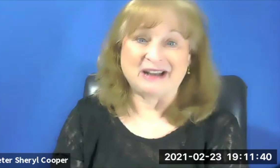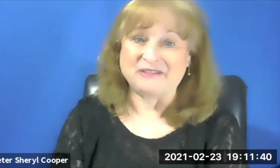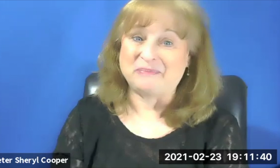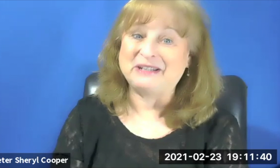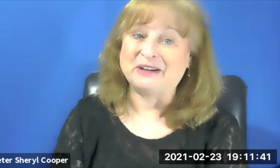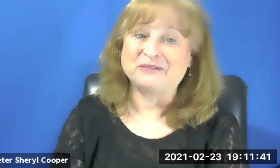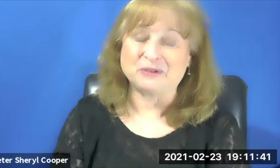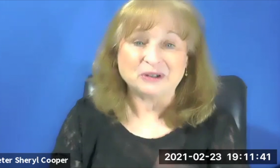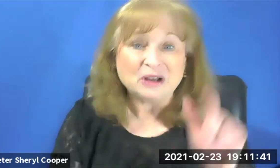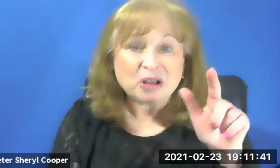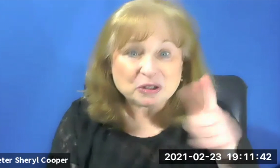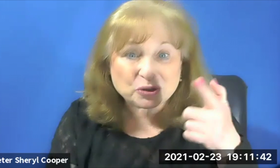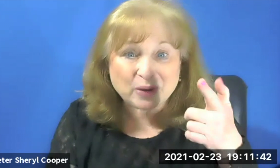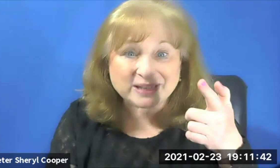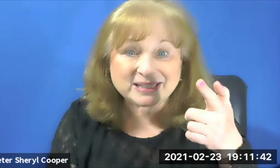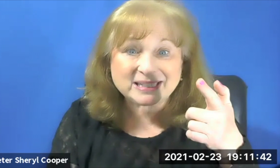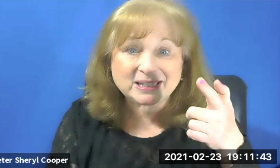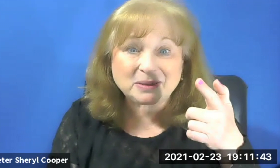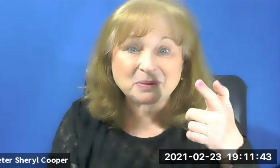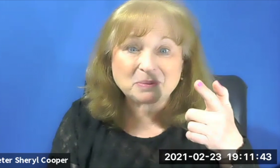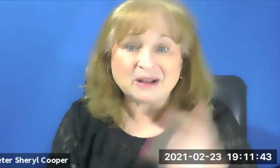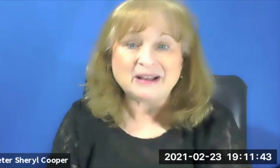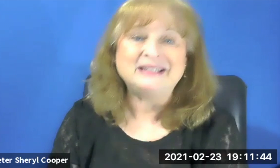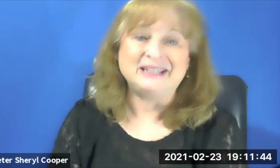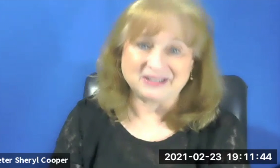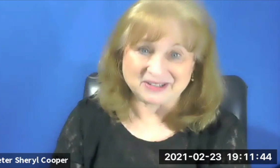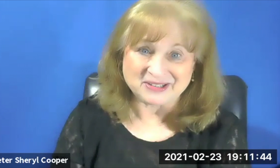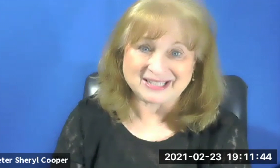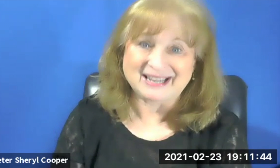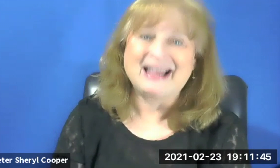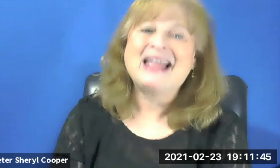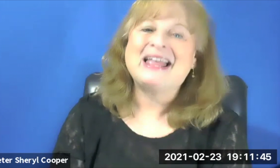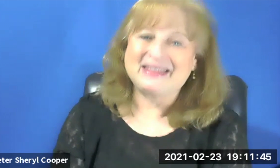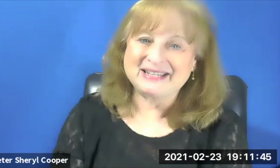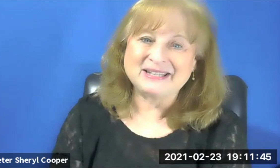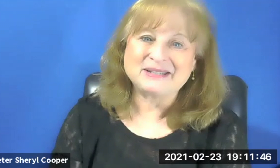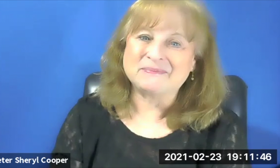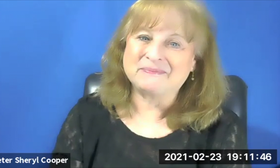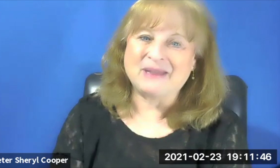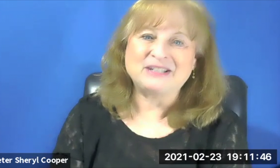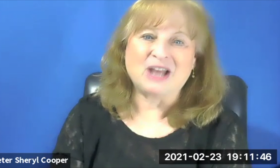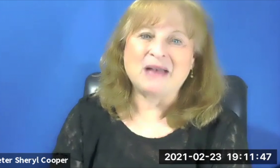I've been here for 21 years . This is my job.